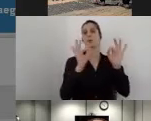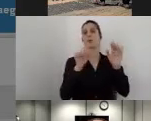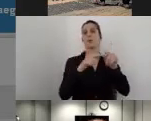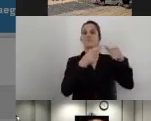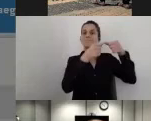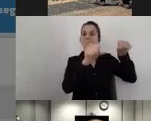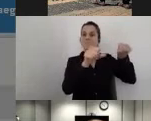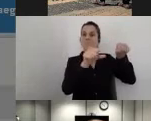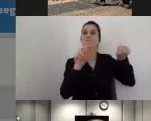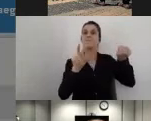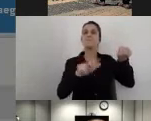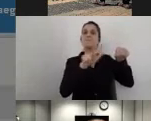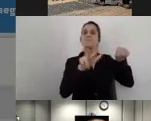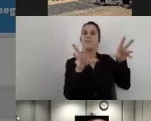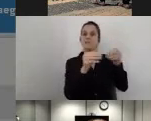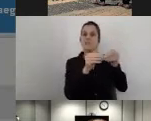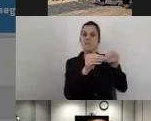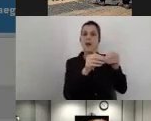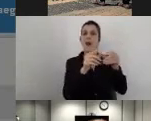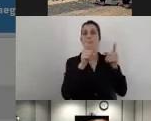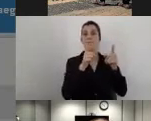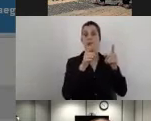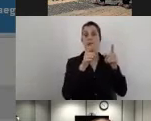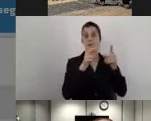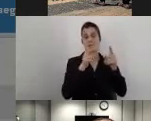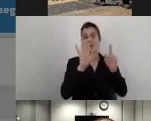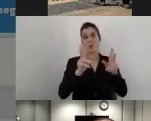This will then be useful when exporting the report.